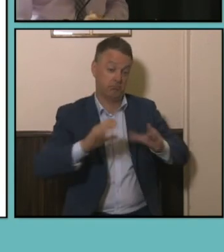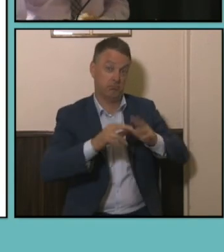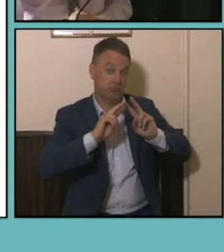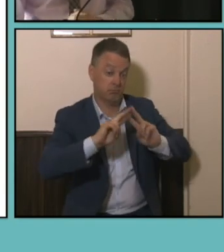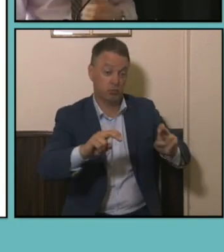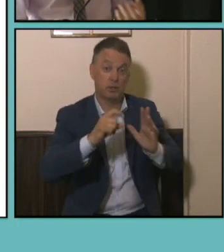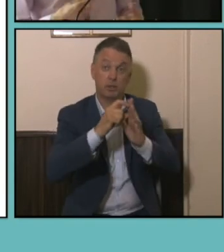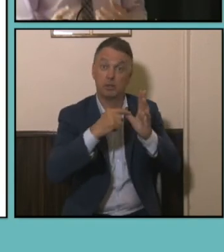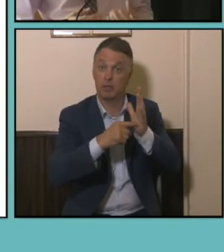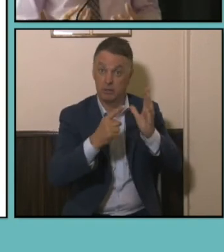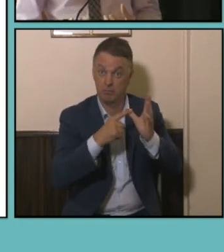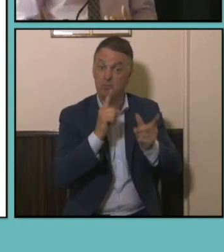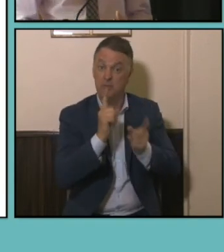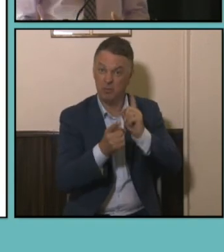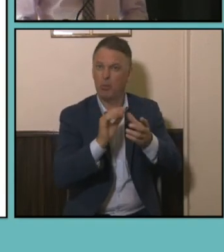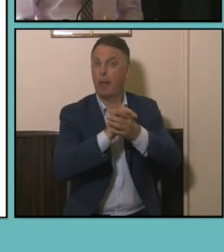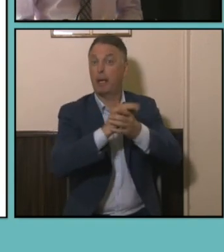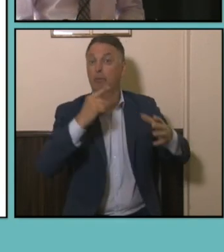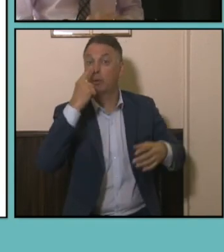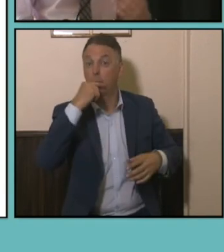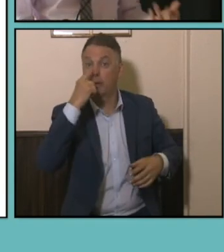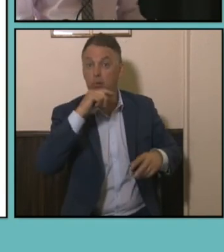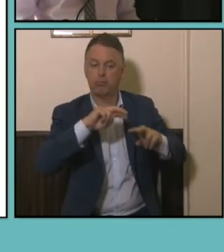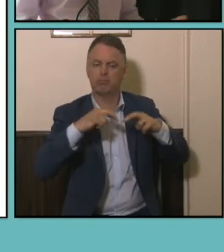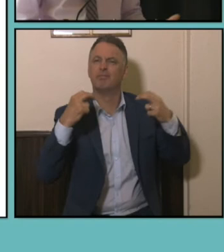of our Census data experts that I've worked with actually have educational